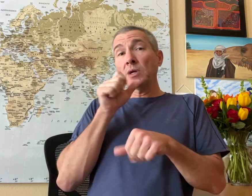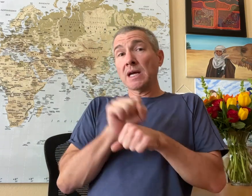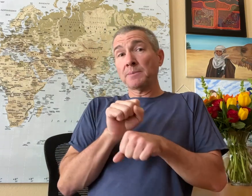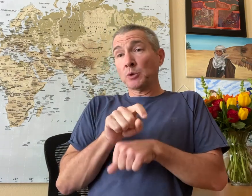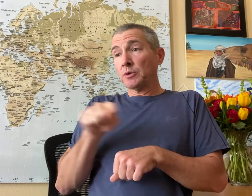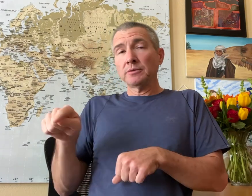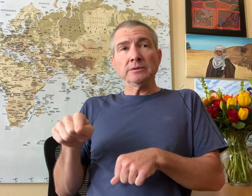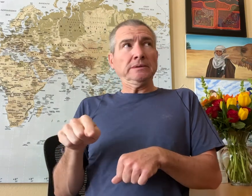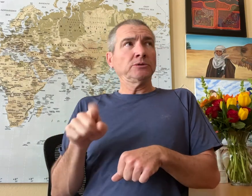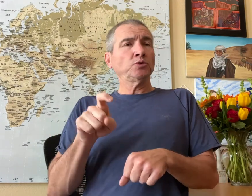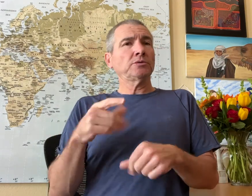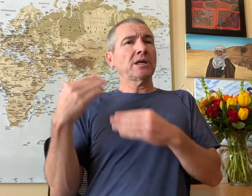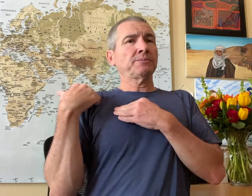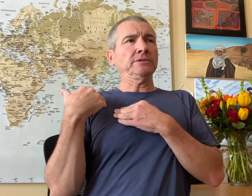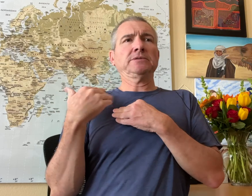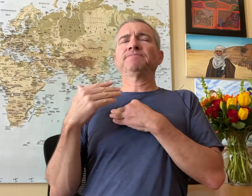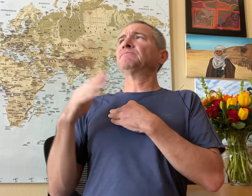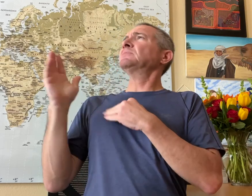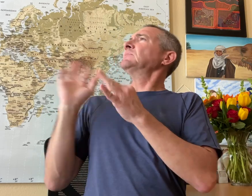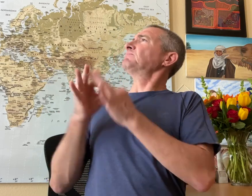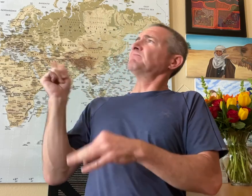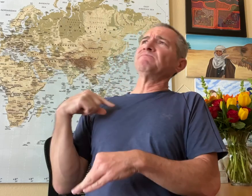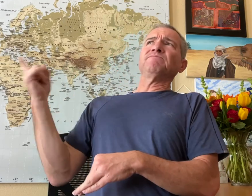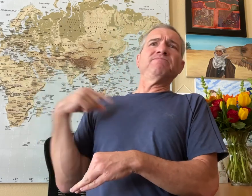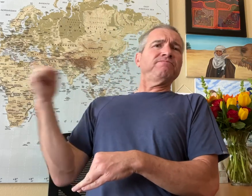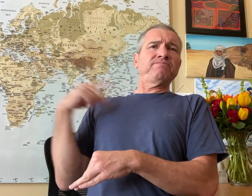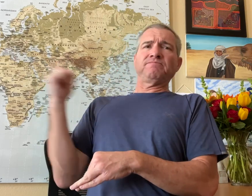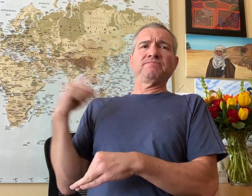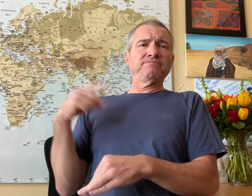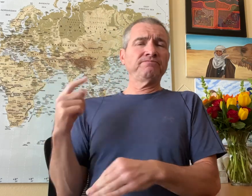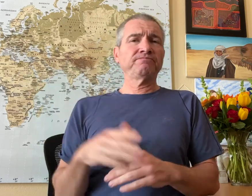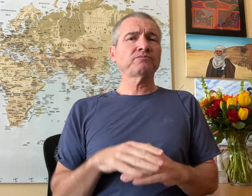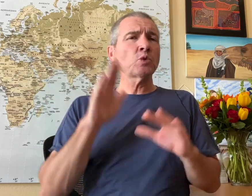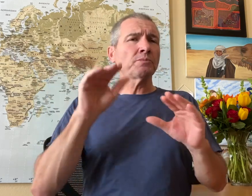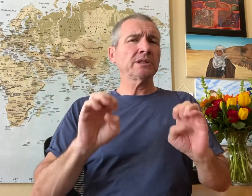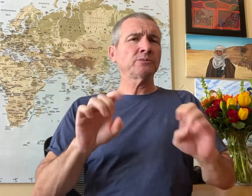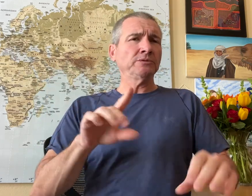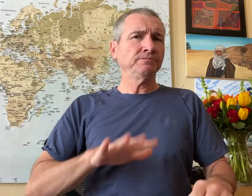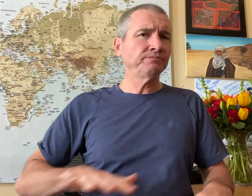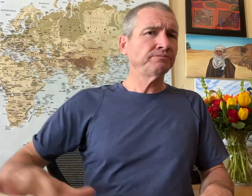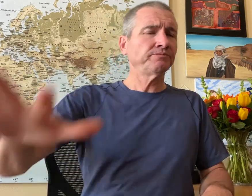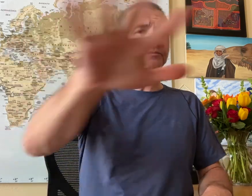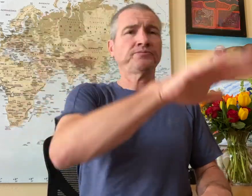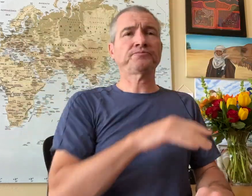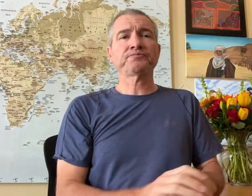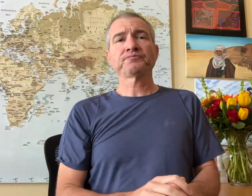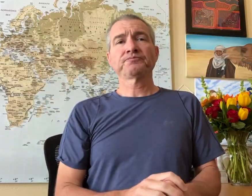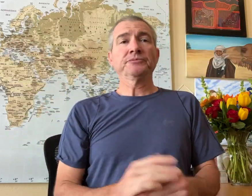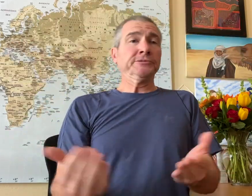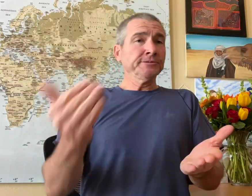Those employees involved in the situation should’ve demanded interpreting services. Hopefully this helps educate everyone.